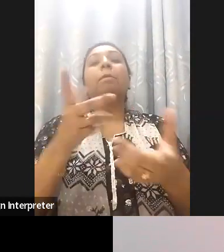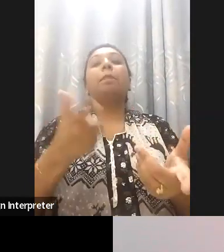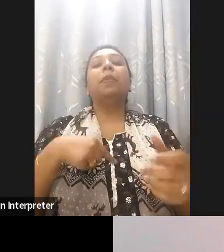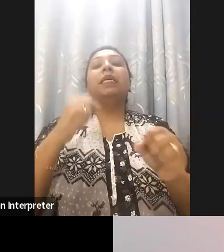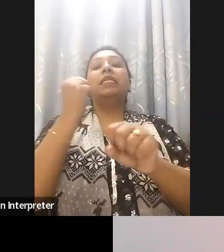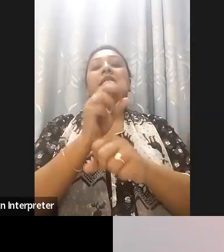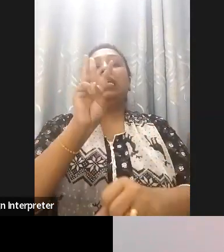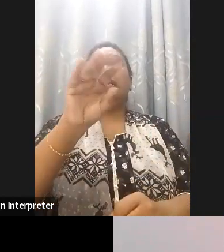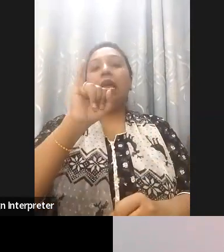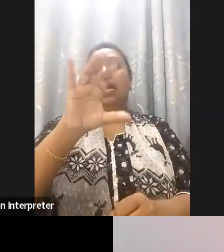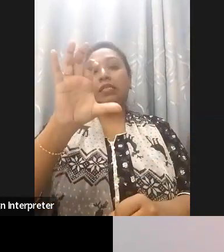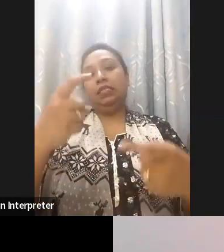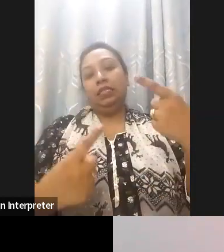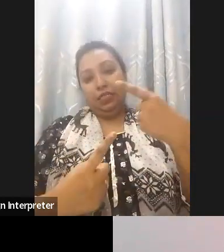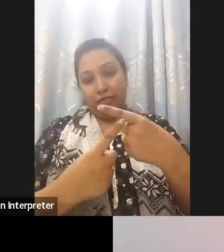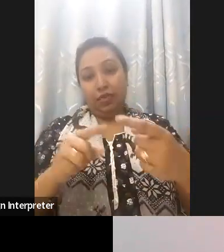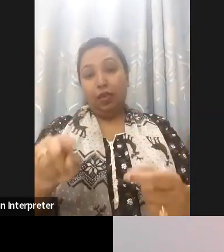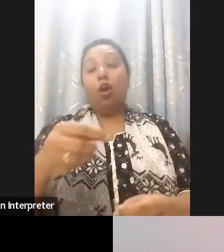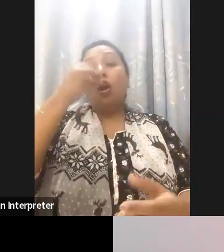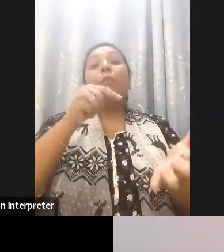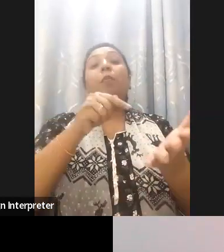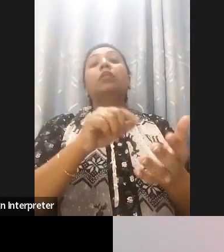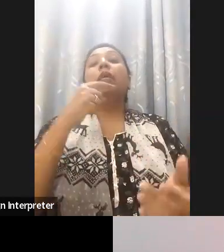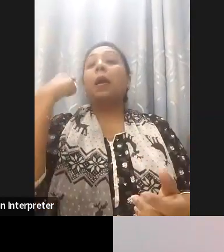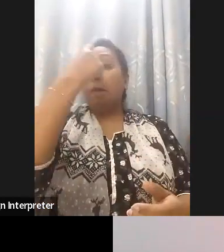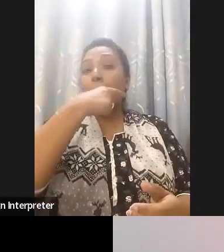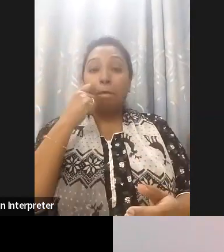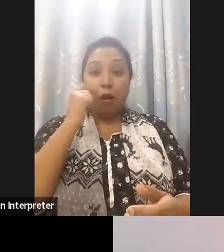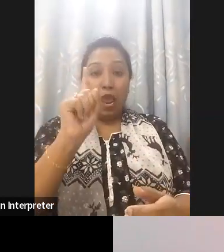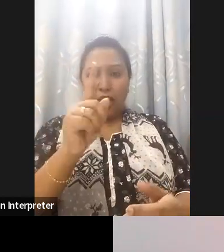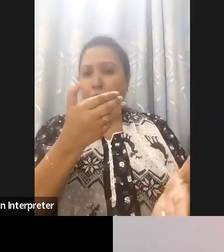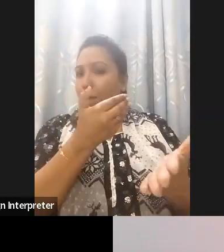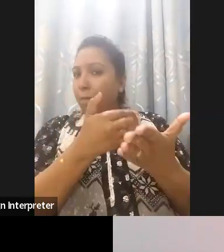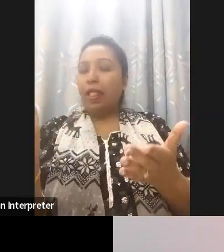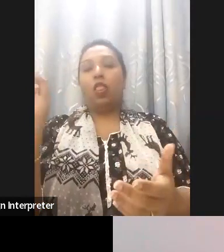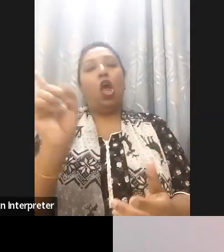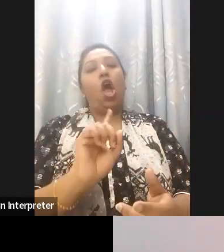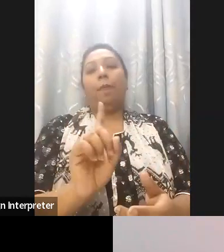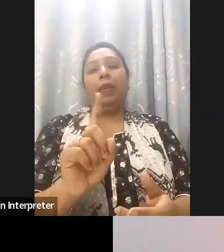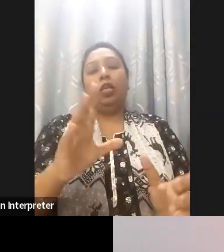the sustainable development level particularly in terms of technology and digital inclusion.